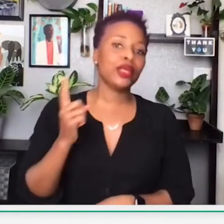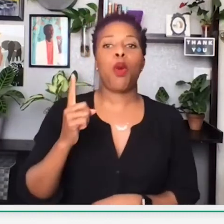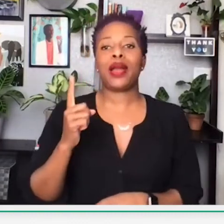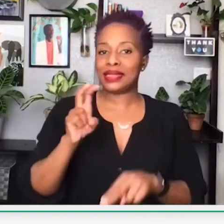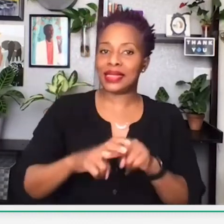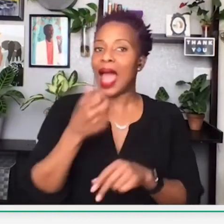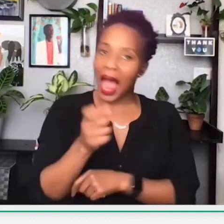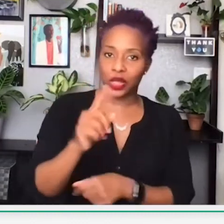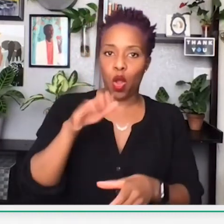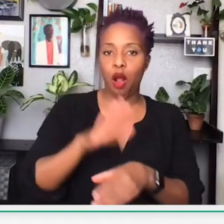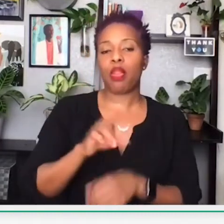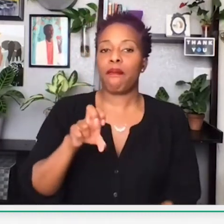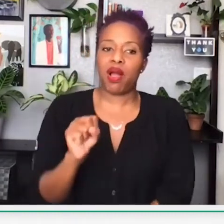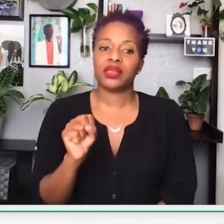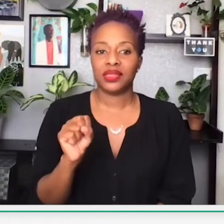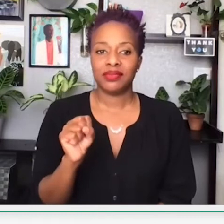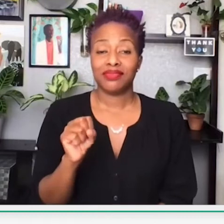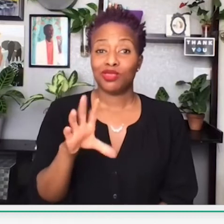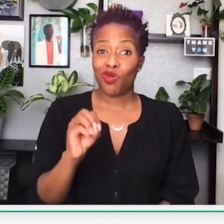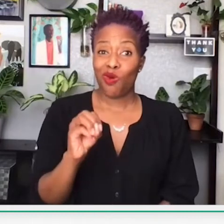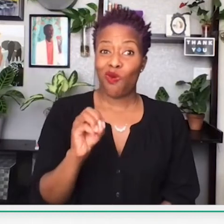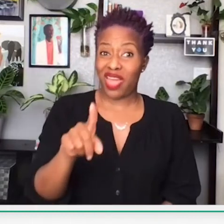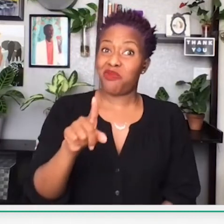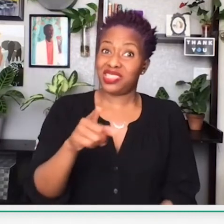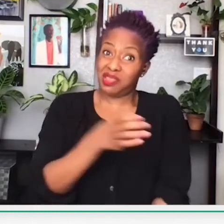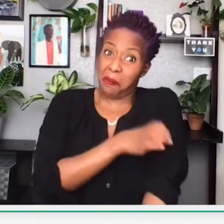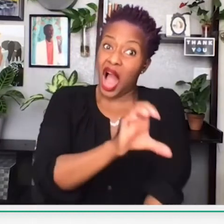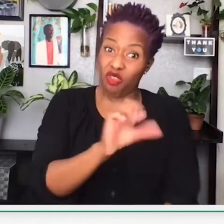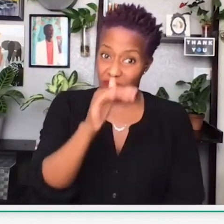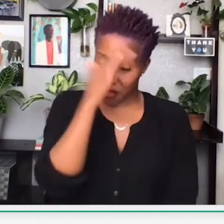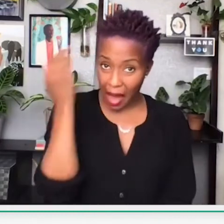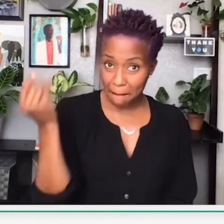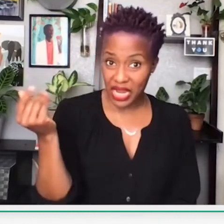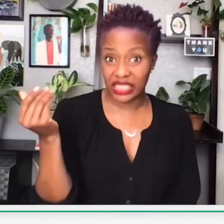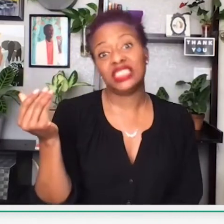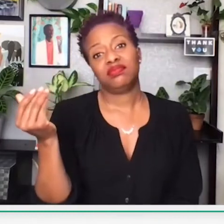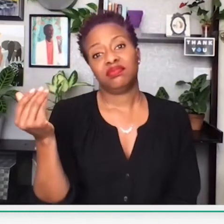So they changed the regulations. And the rule was updated to allow anybody to sit on the bus.